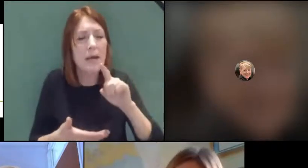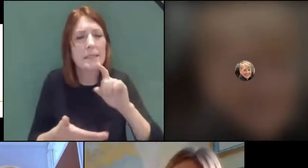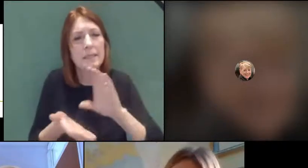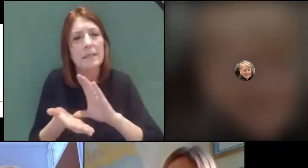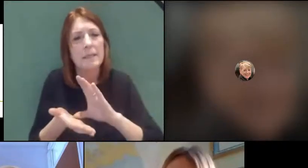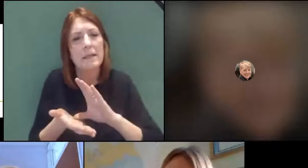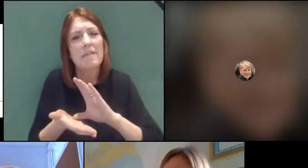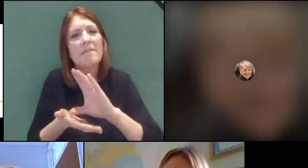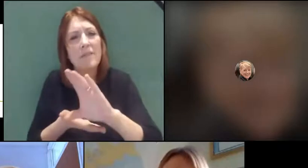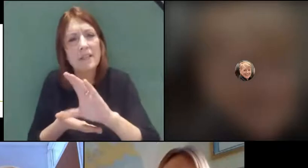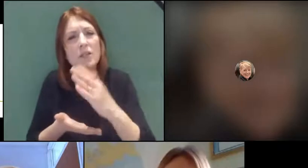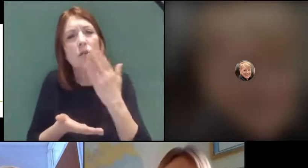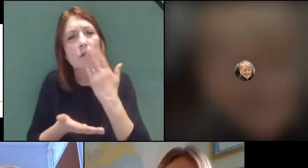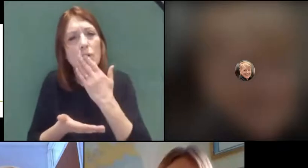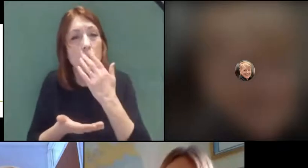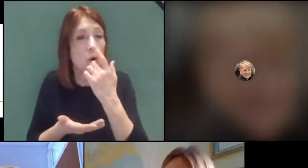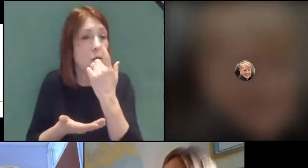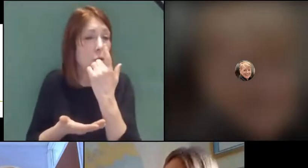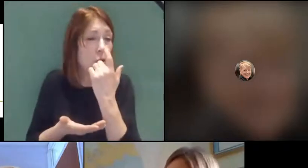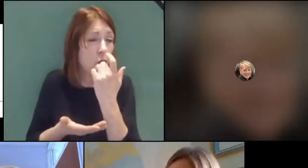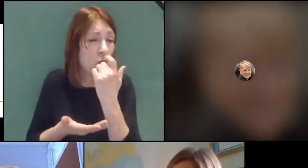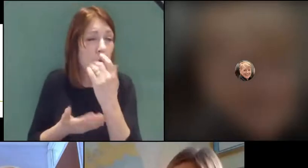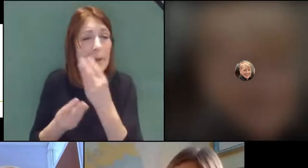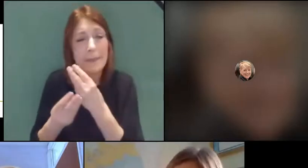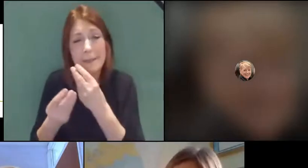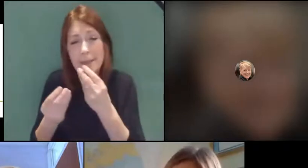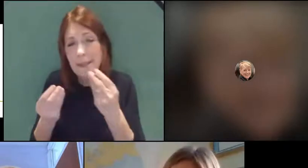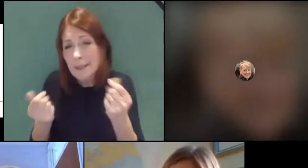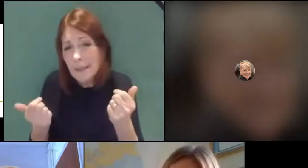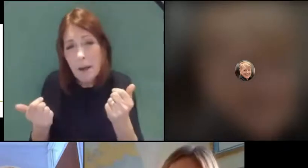there may well be a possibility that some there may be some decline in funding.